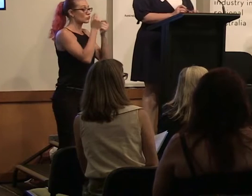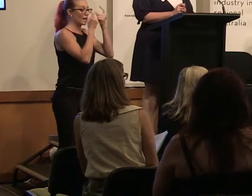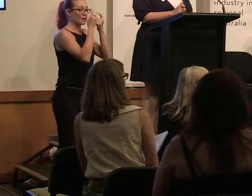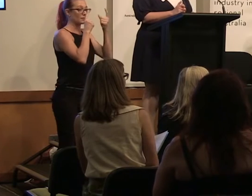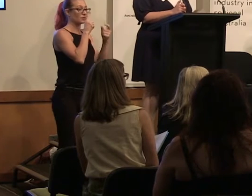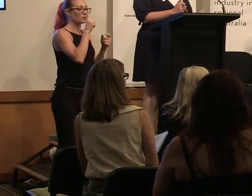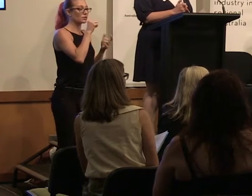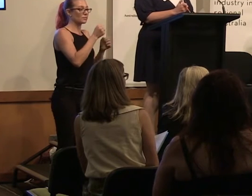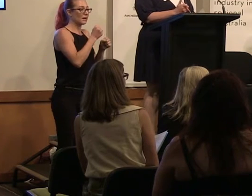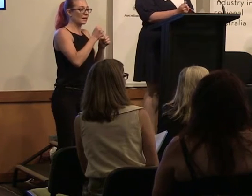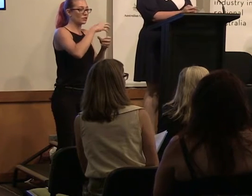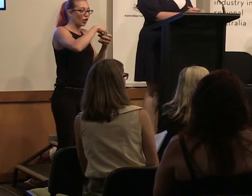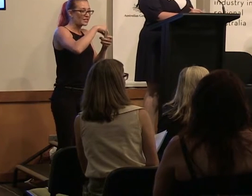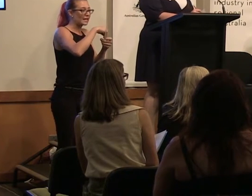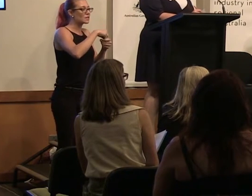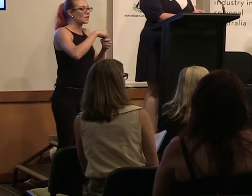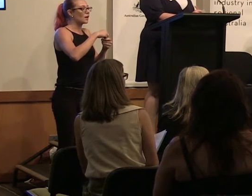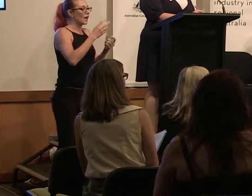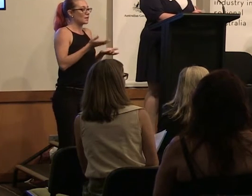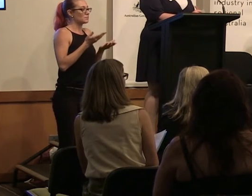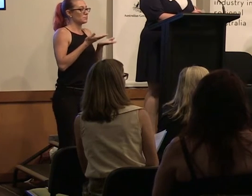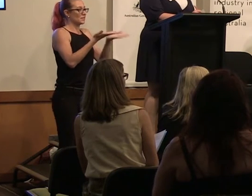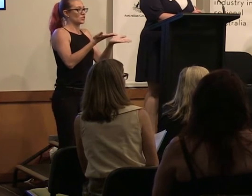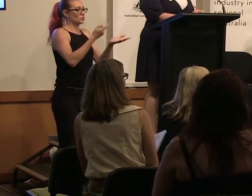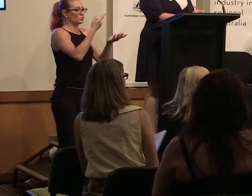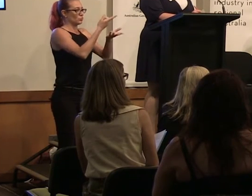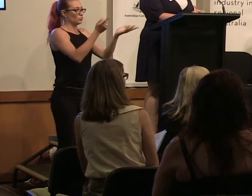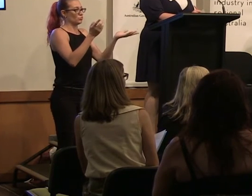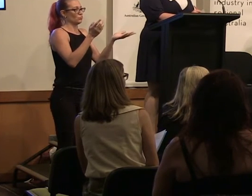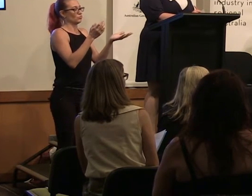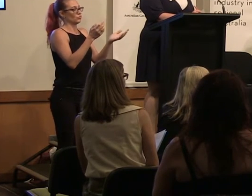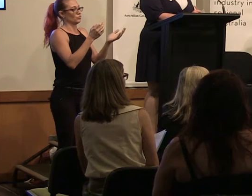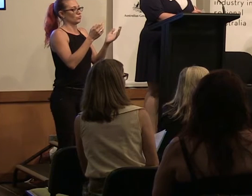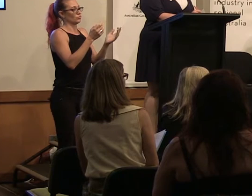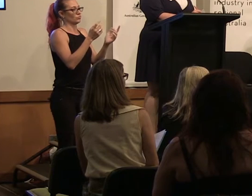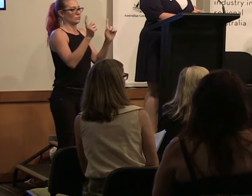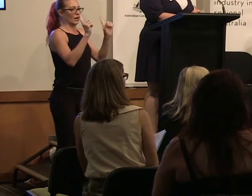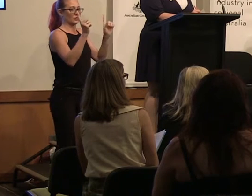create content and pitch it essentially to existing creators from the state who